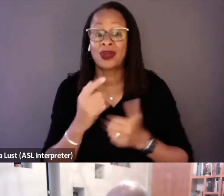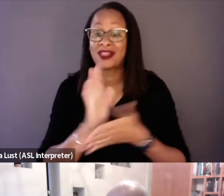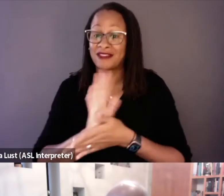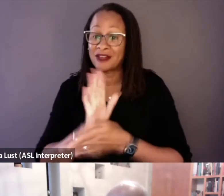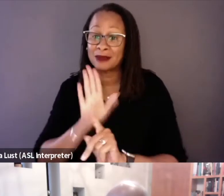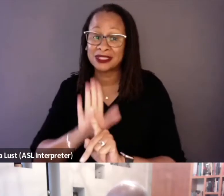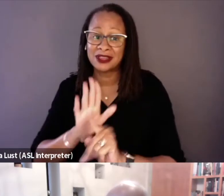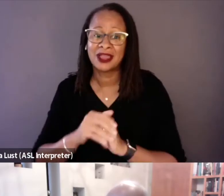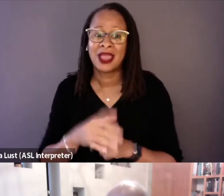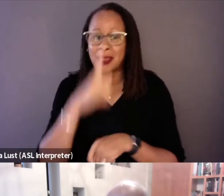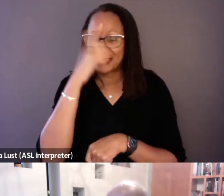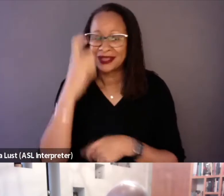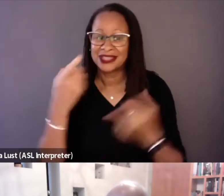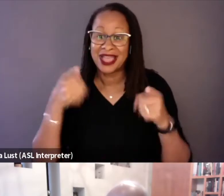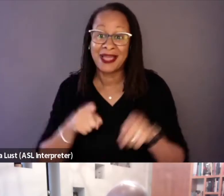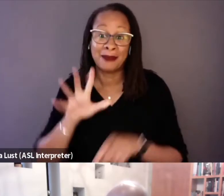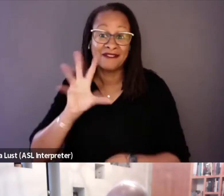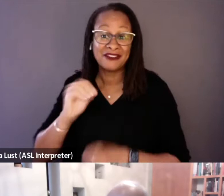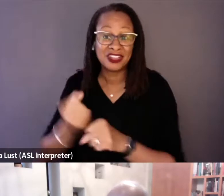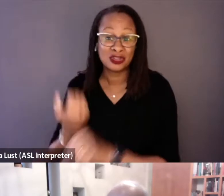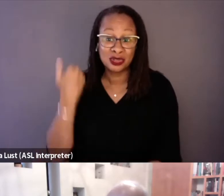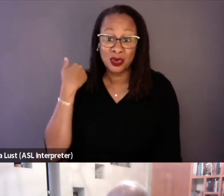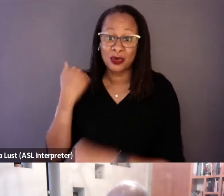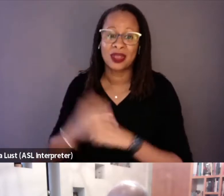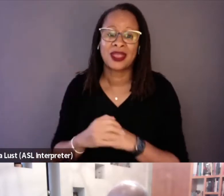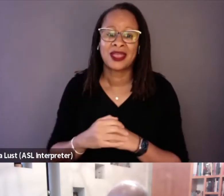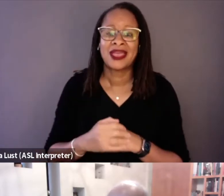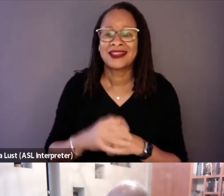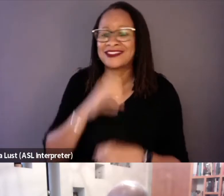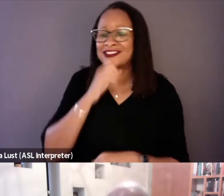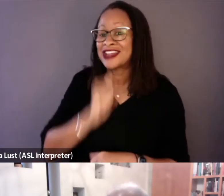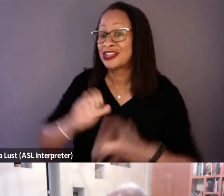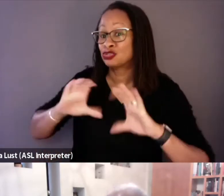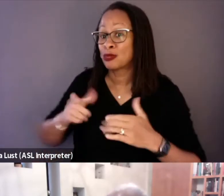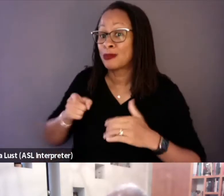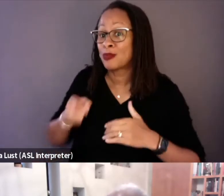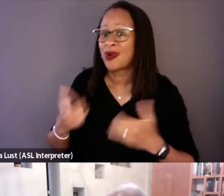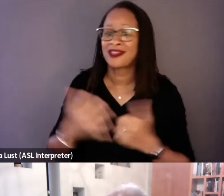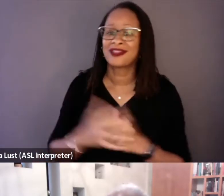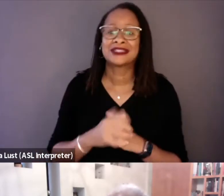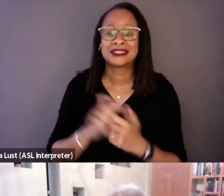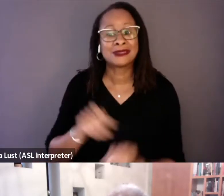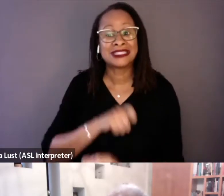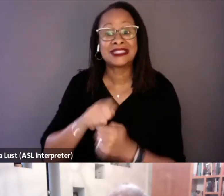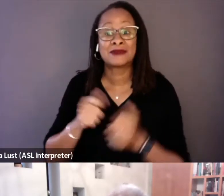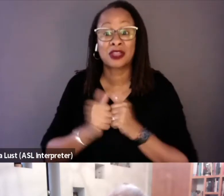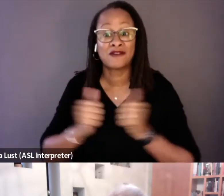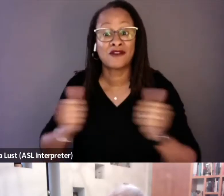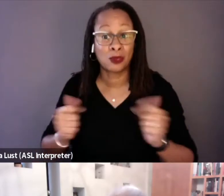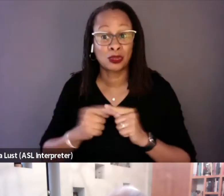because this happened 50 years ago, is in an age category where they're particularly vulnerable to COVID.